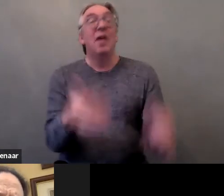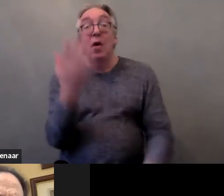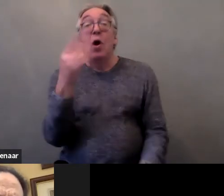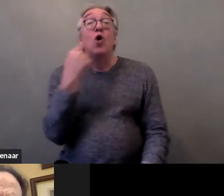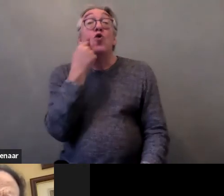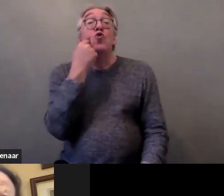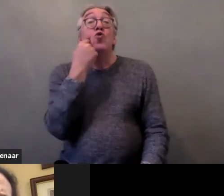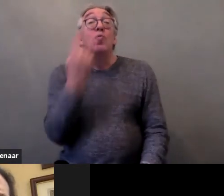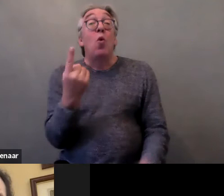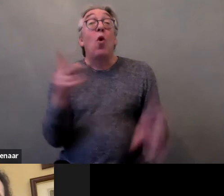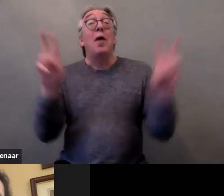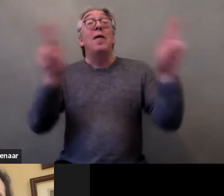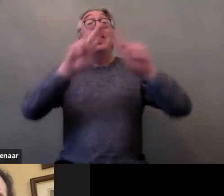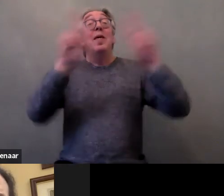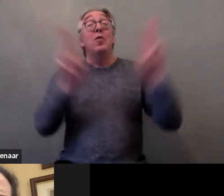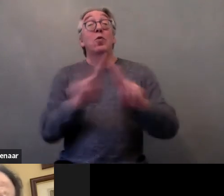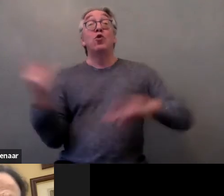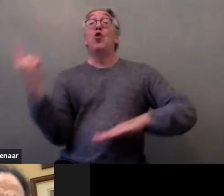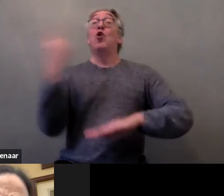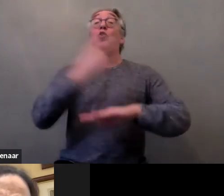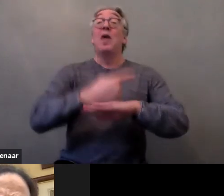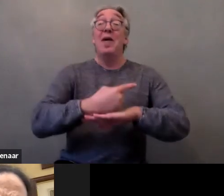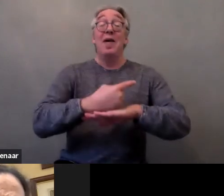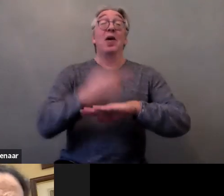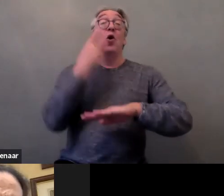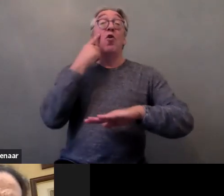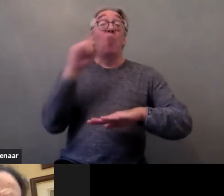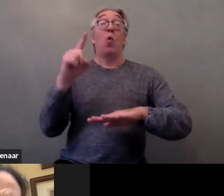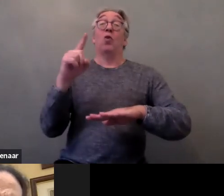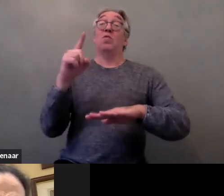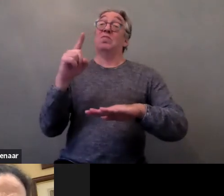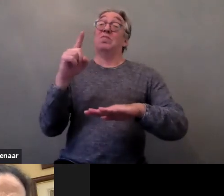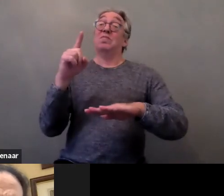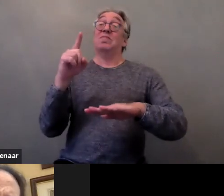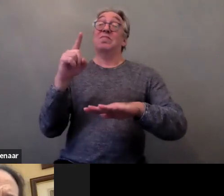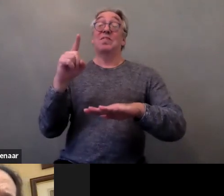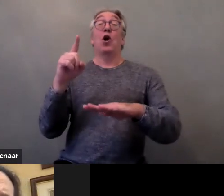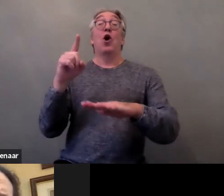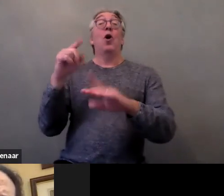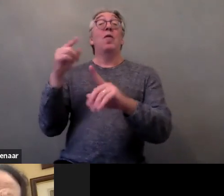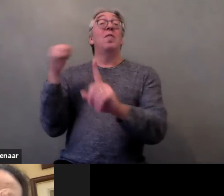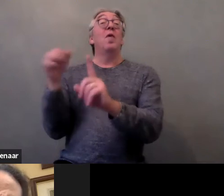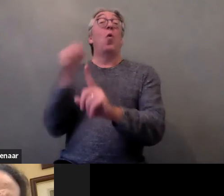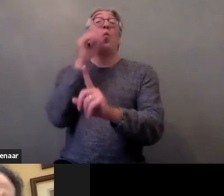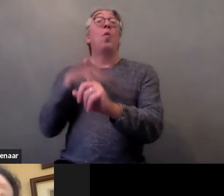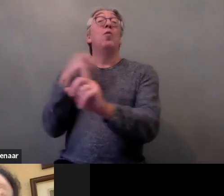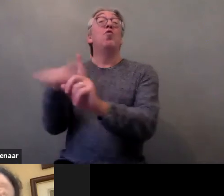for the elimination of violence against women, which is also fundamental. Our last speaker today,